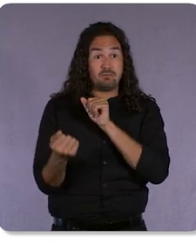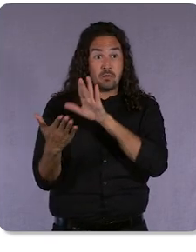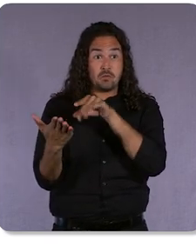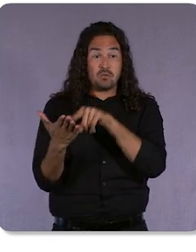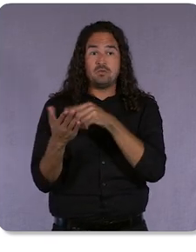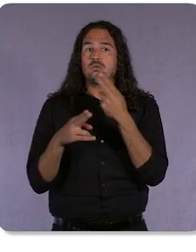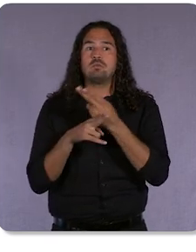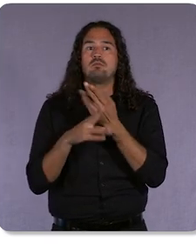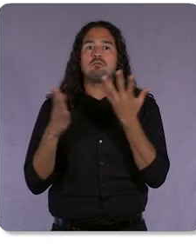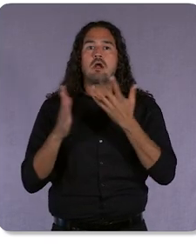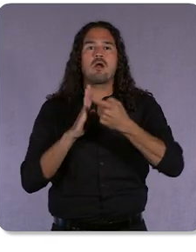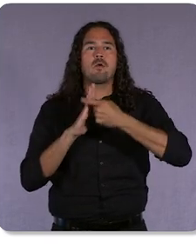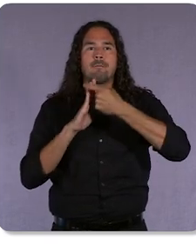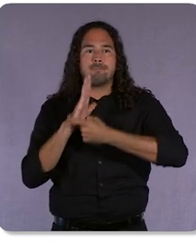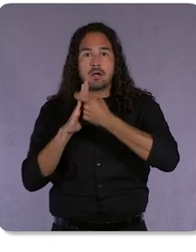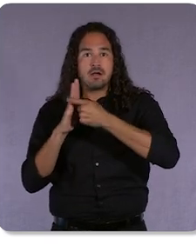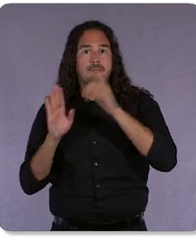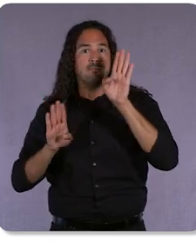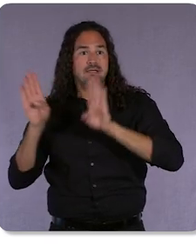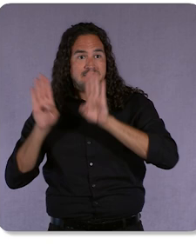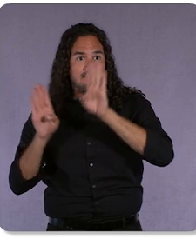And you can use it to drive more qualified, high-value leads as well.